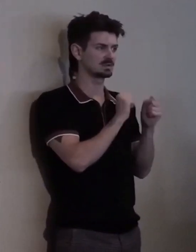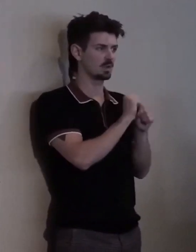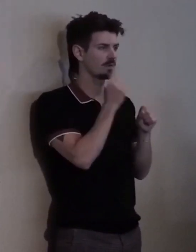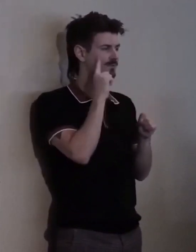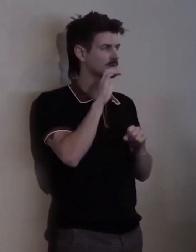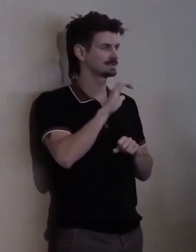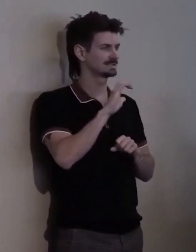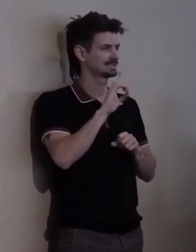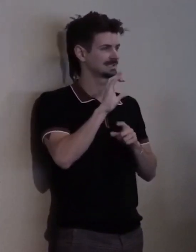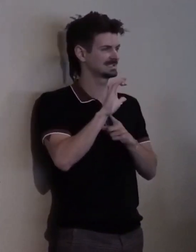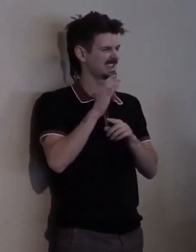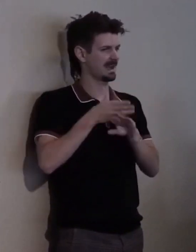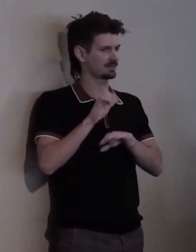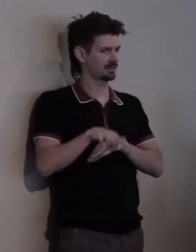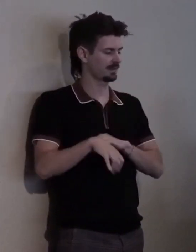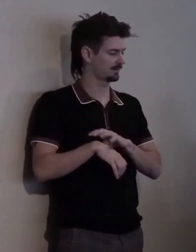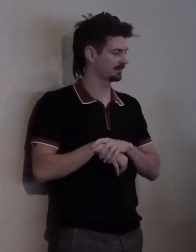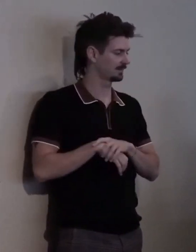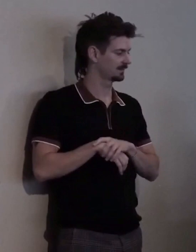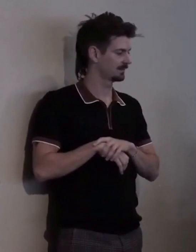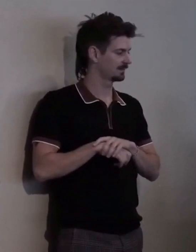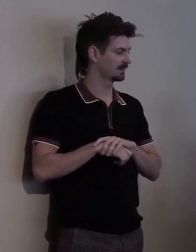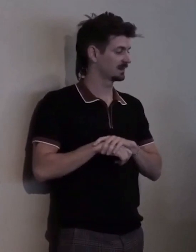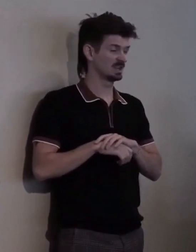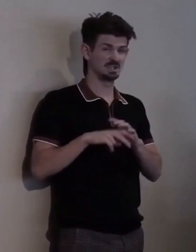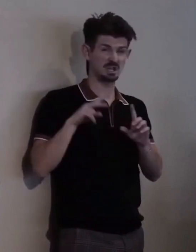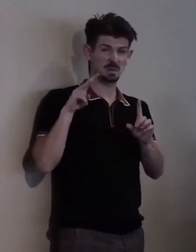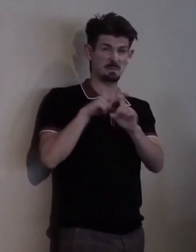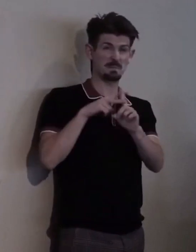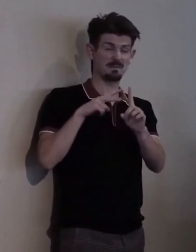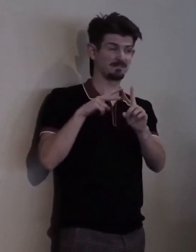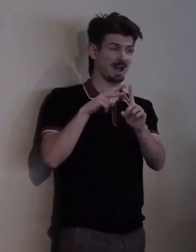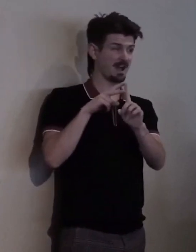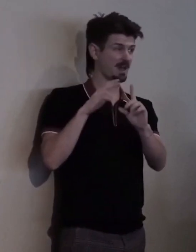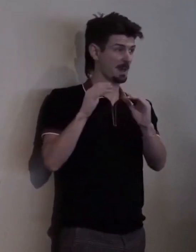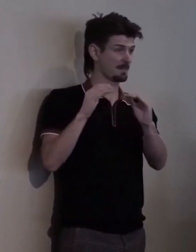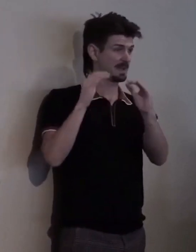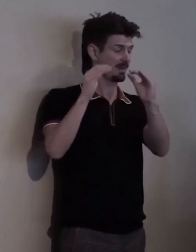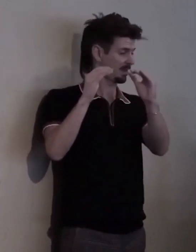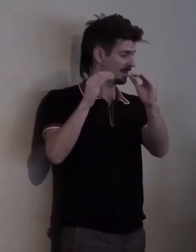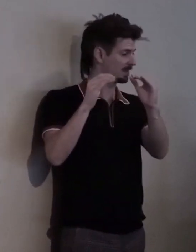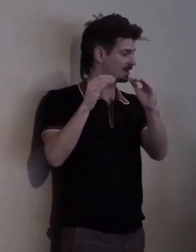She filed appeals so families could obtain the equipment and